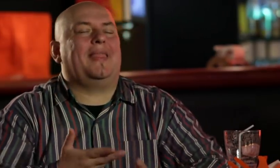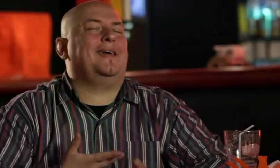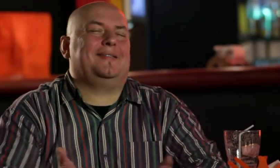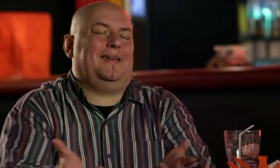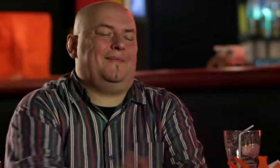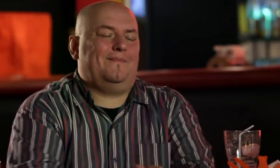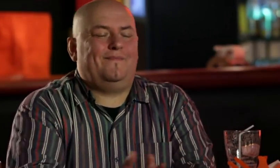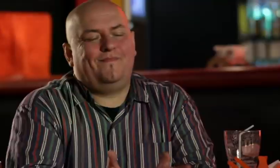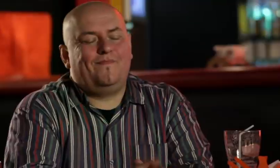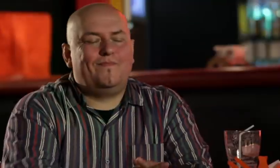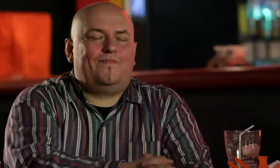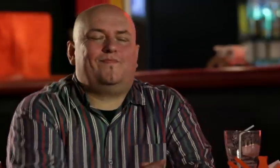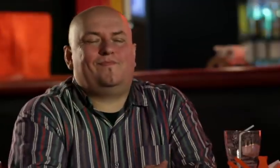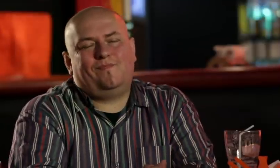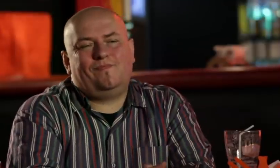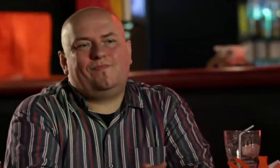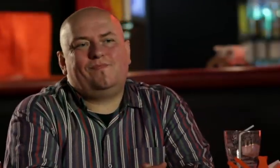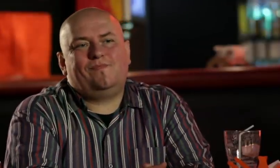I am Deaf; I have never got any job at once.